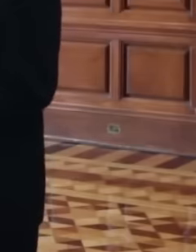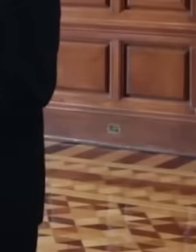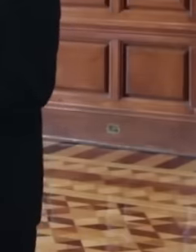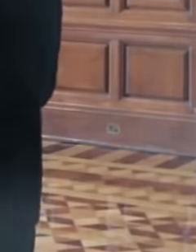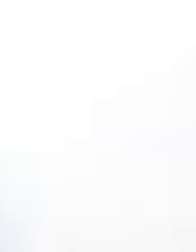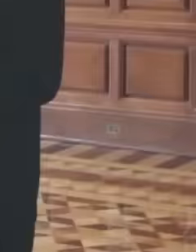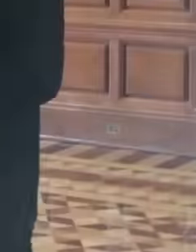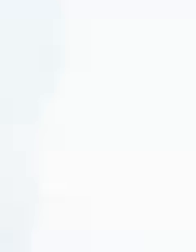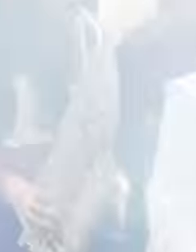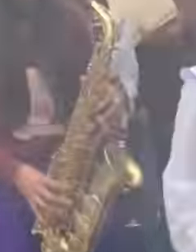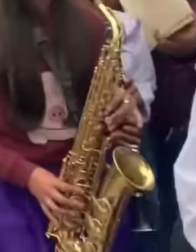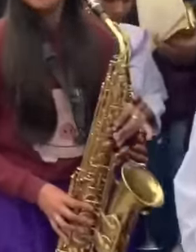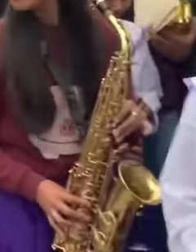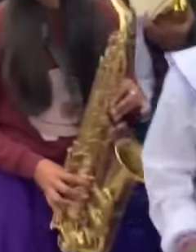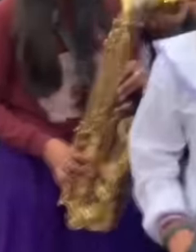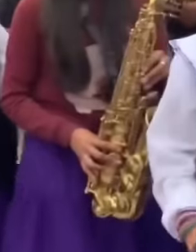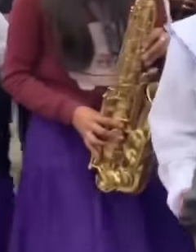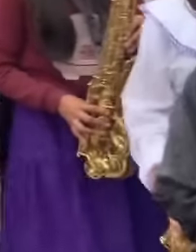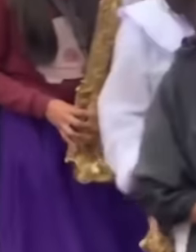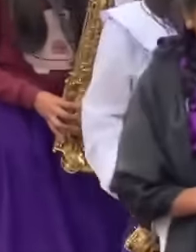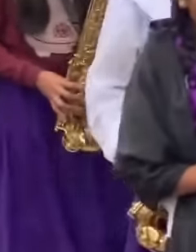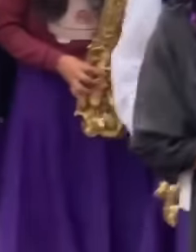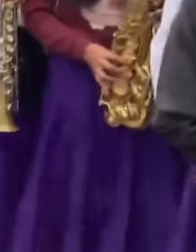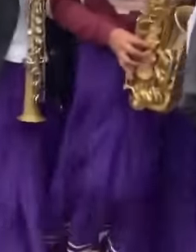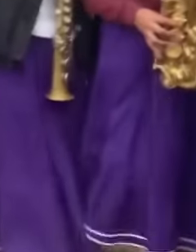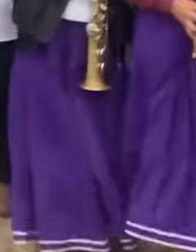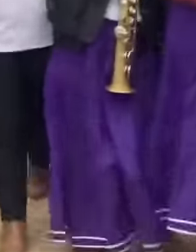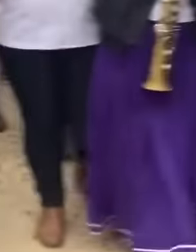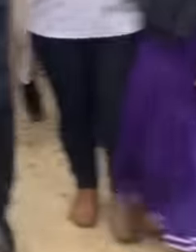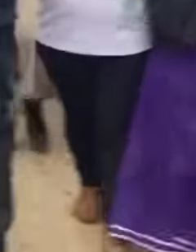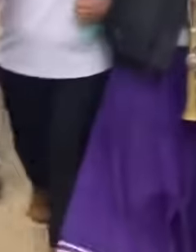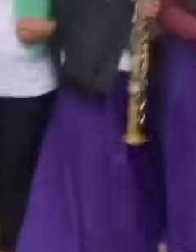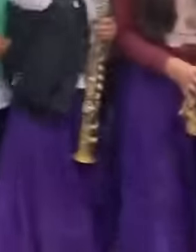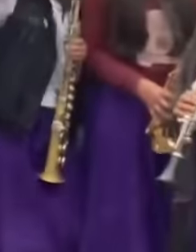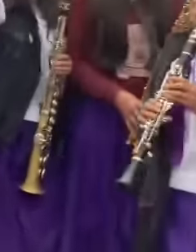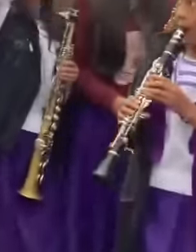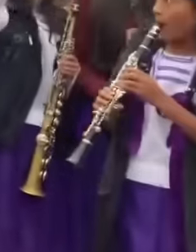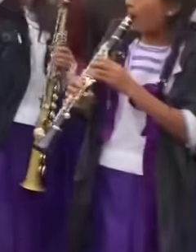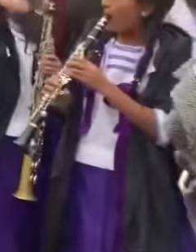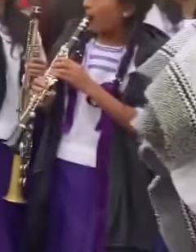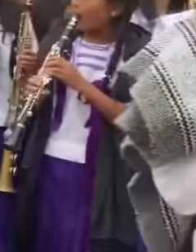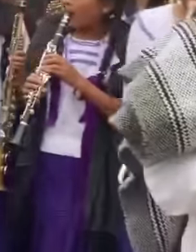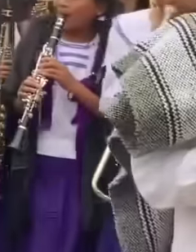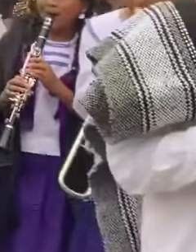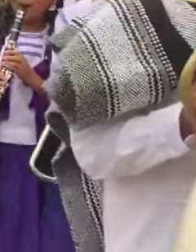judges and magistrates will be elected by the people of Mexico and The salaries will be lower than those